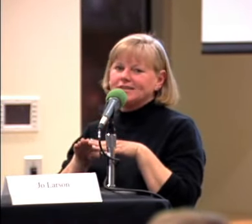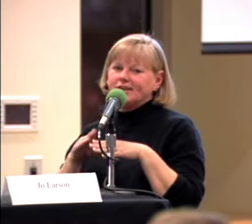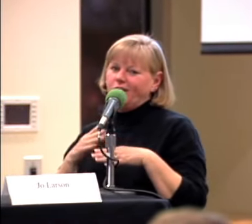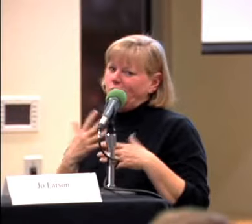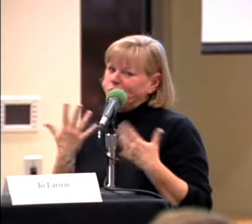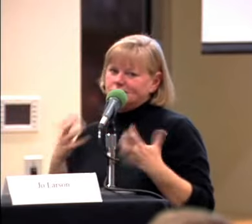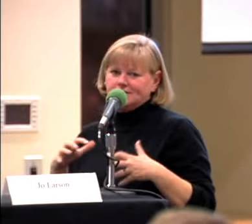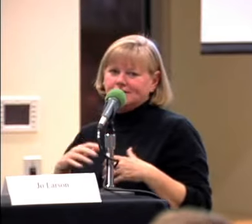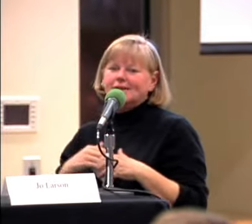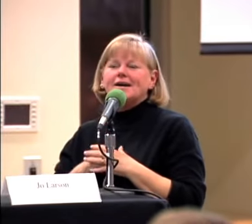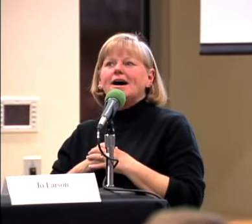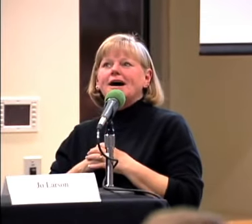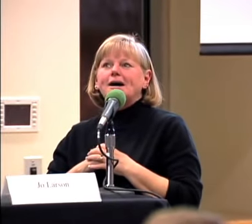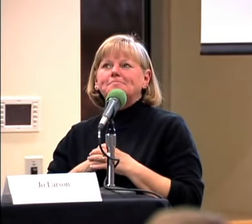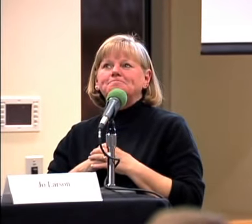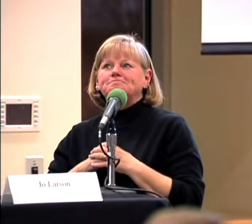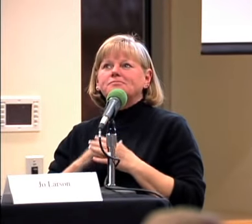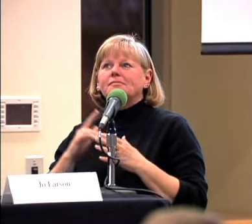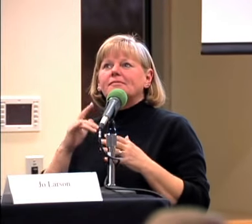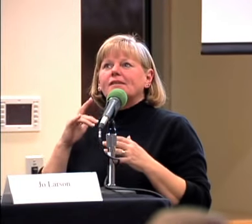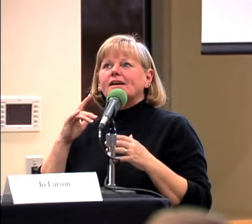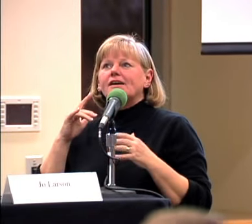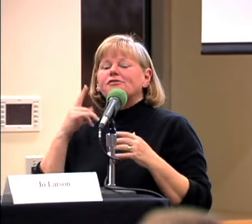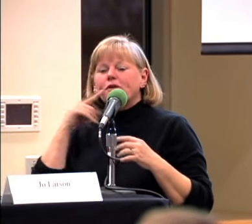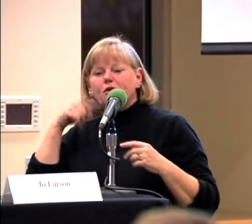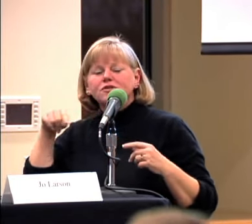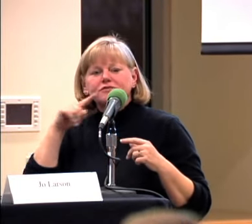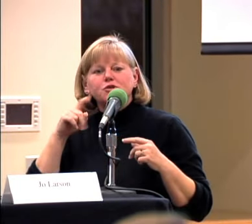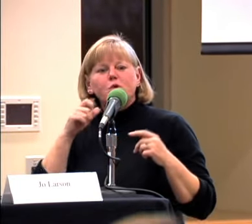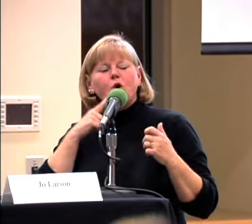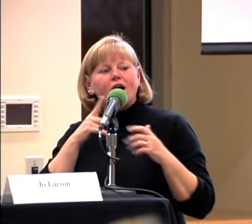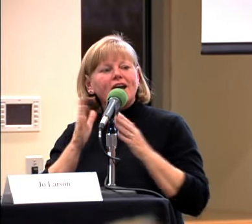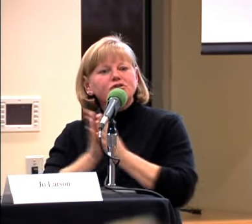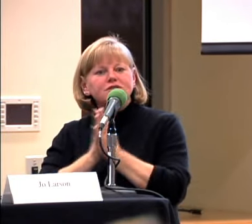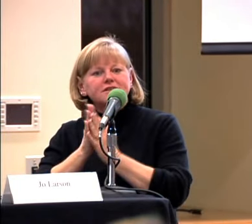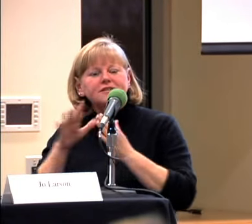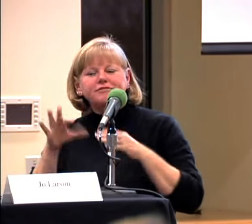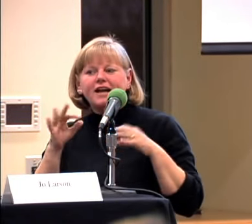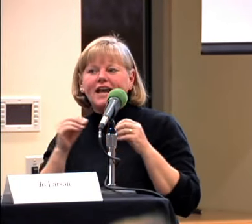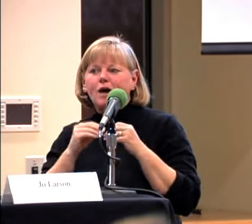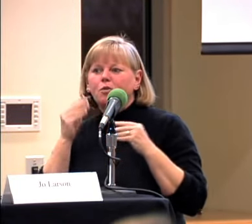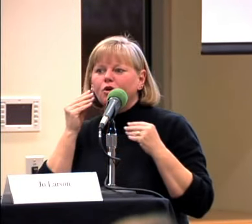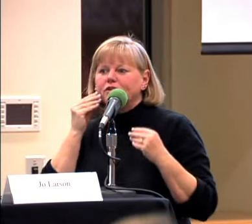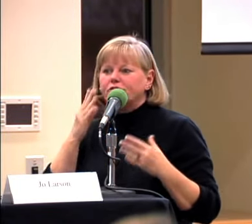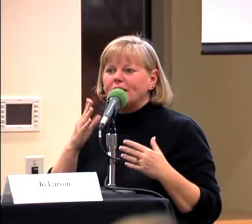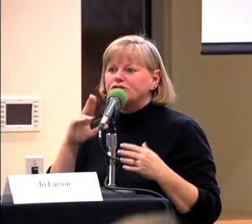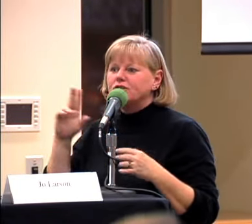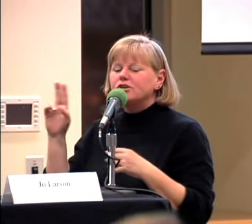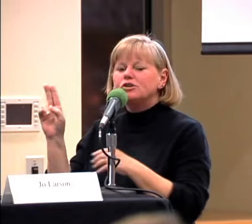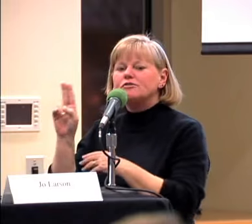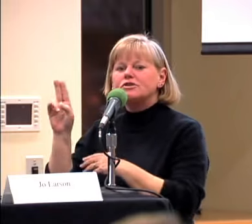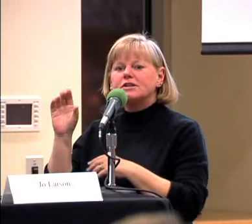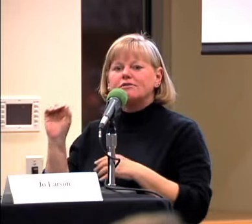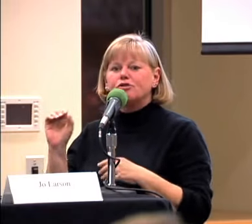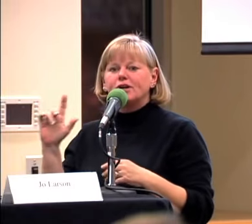I KNOW OUR TIME HAS RUN OUT AND EVERYBODY IS EXHAUSTED. I WANT TO BRING THIS TO A RELUCTANT CLOSE. FOR THOSE WHO ARE INTERESTED IN FINDING OUT MORE INFORMATION THE UNIVERSITY OF OREGON LIBRARY PUT